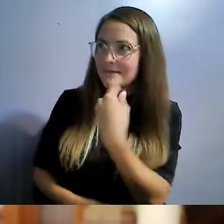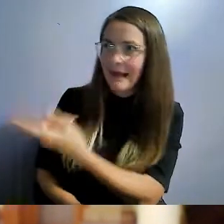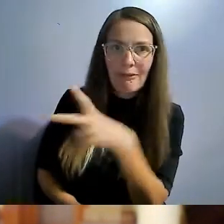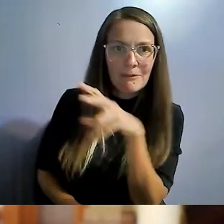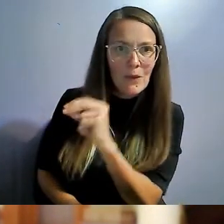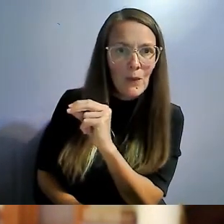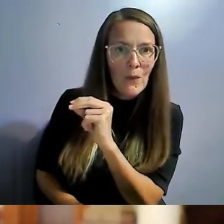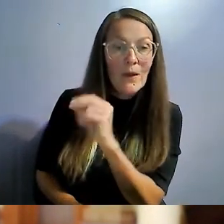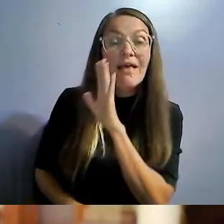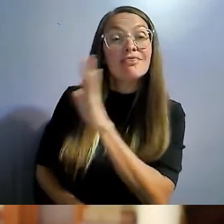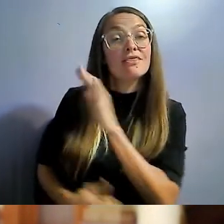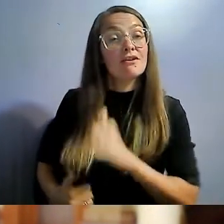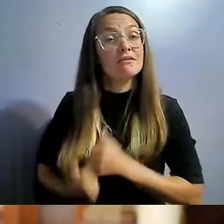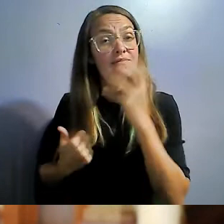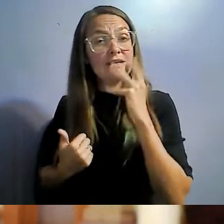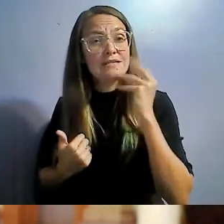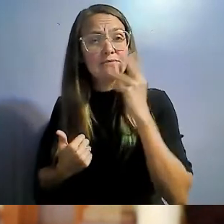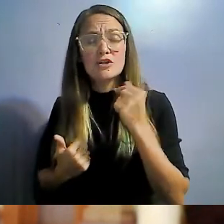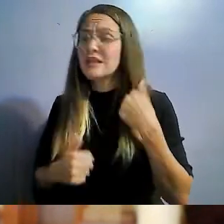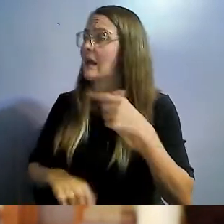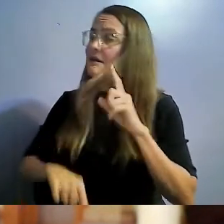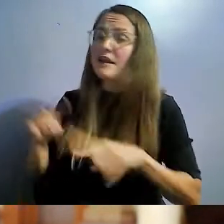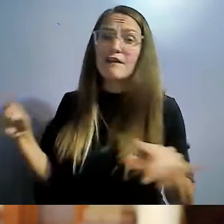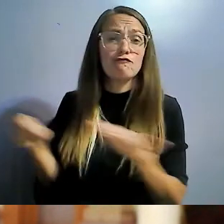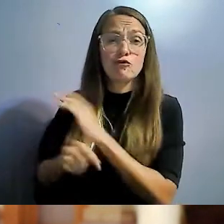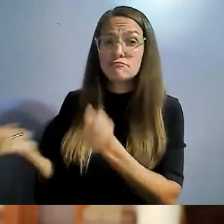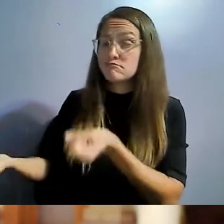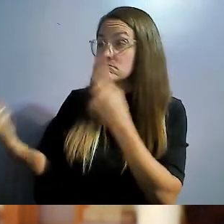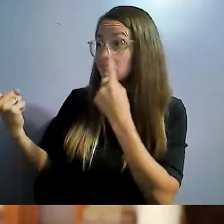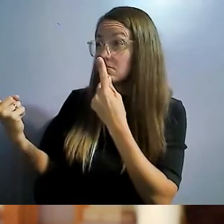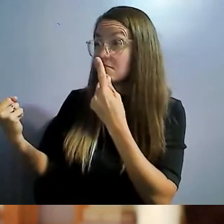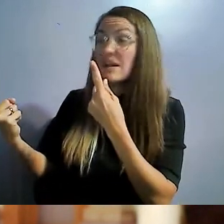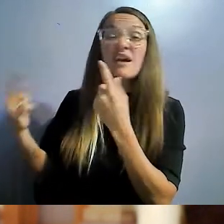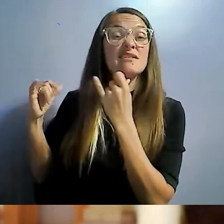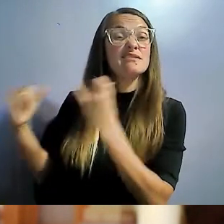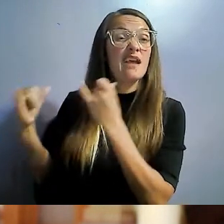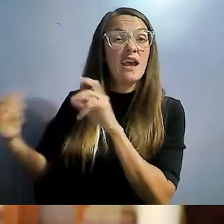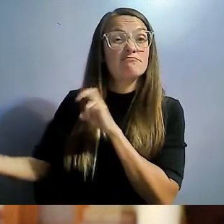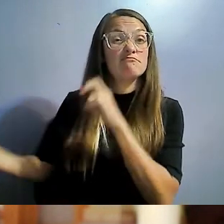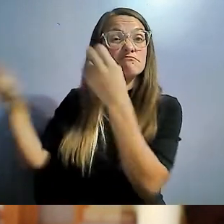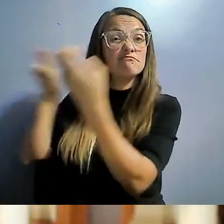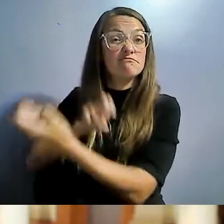Similarly, many people will never understand my lived experience as a trans person.